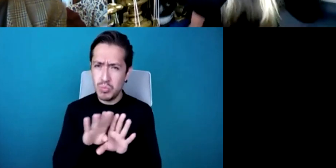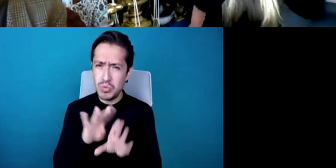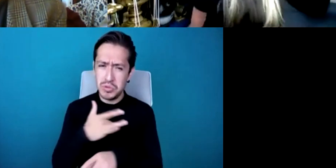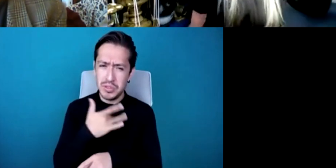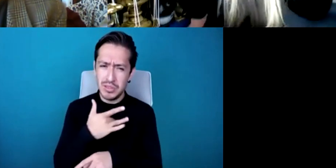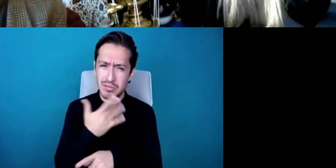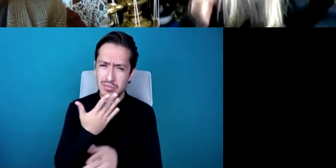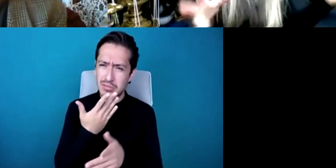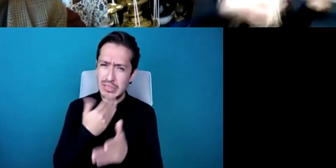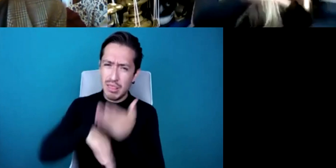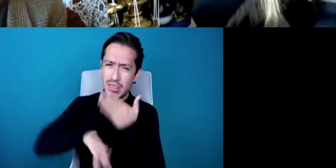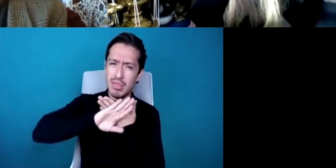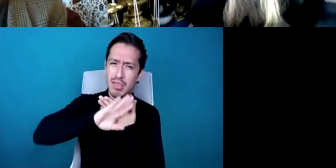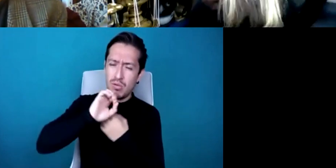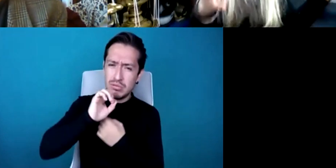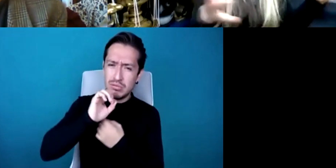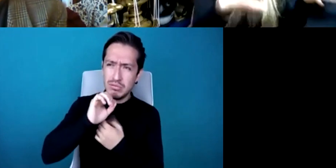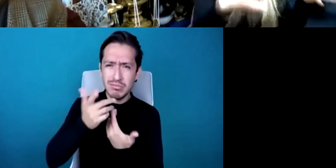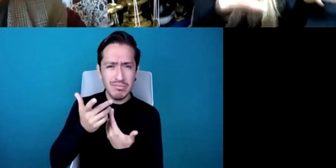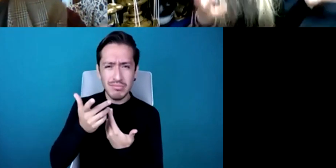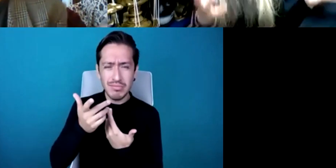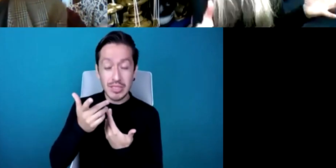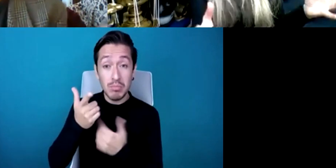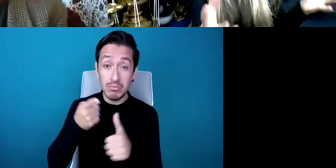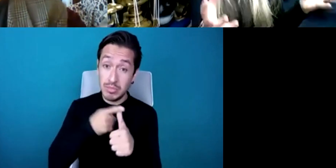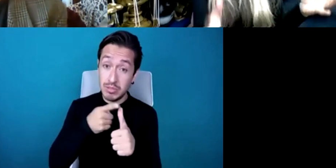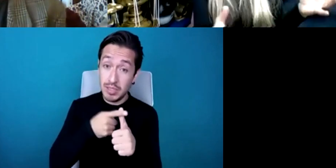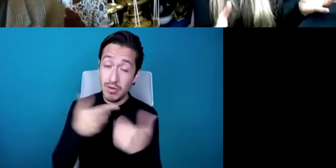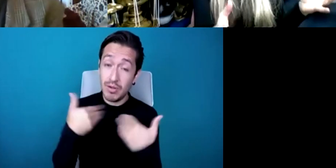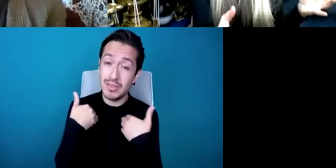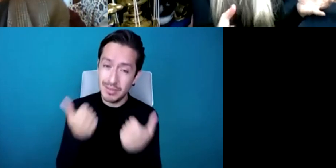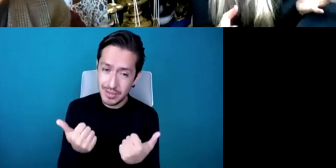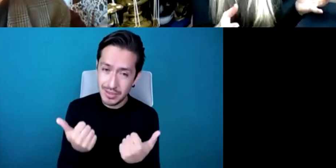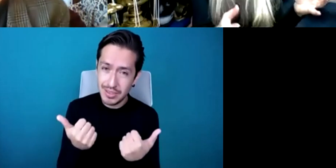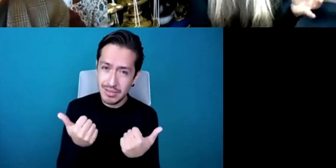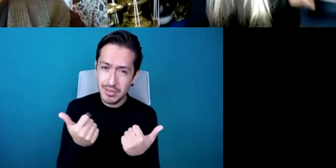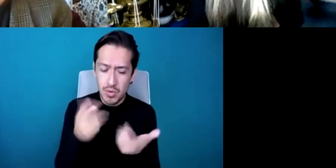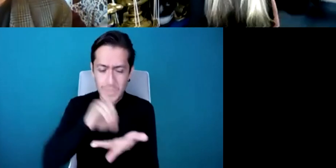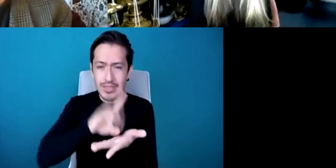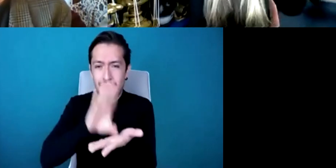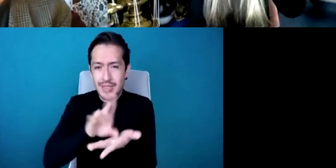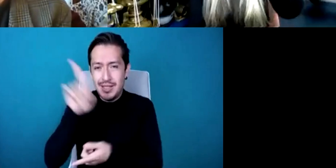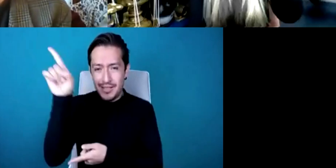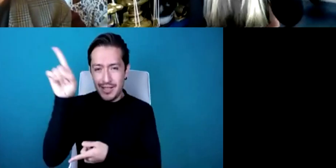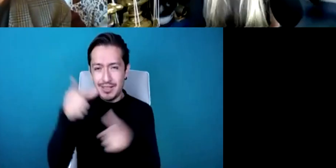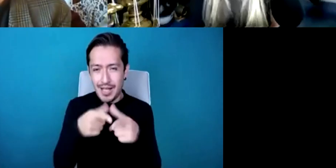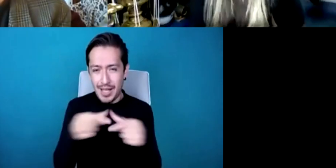more about disability in Japan as a whole now obviously I was only peeping through the keyhole